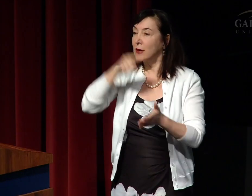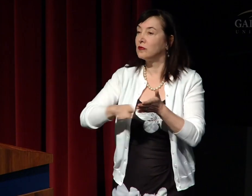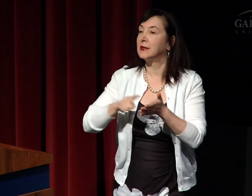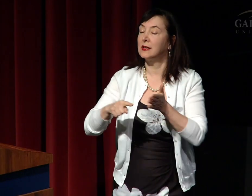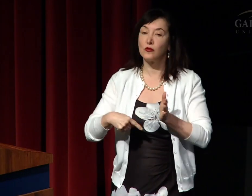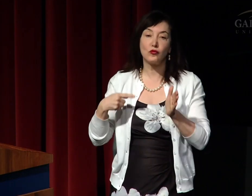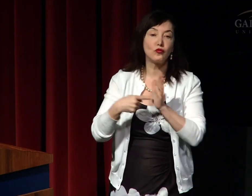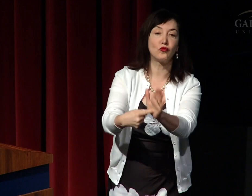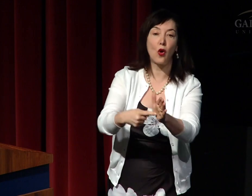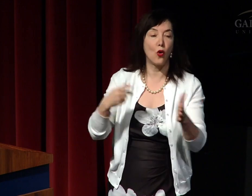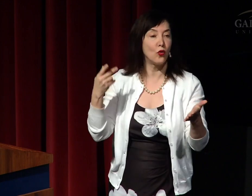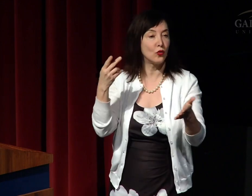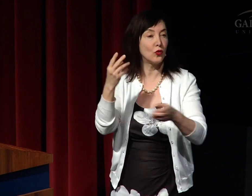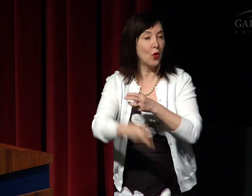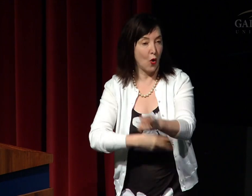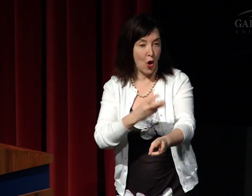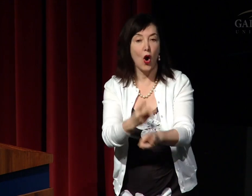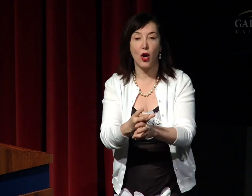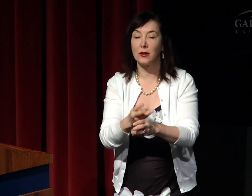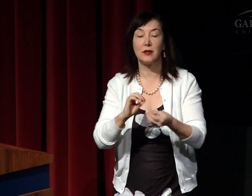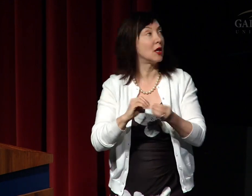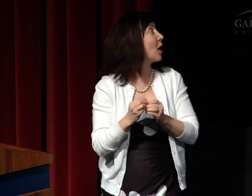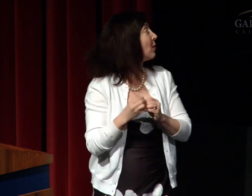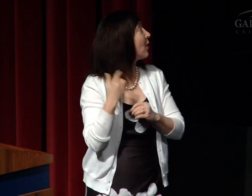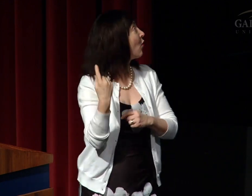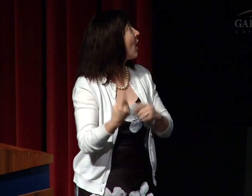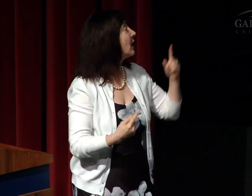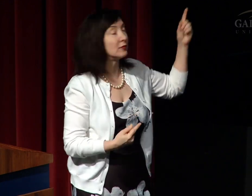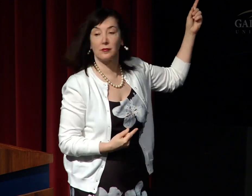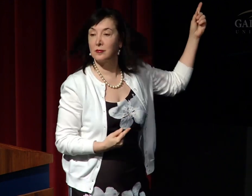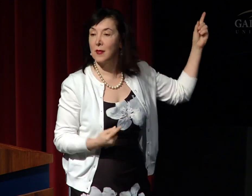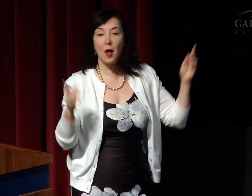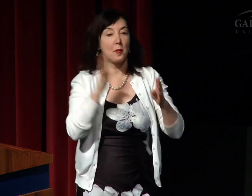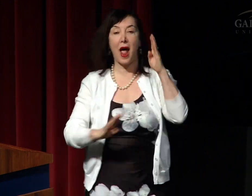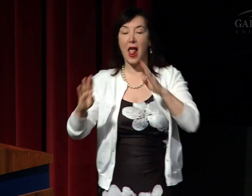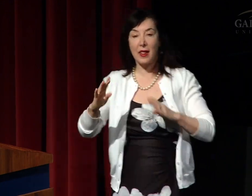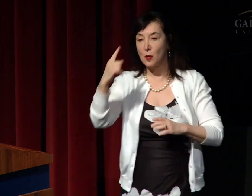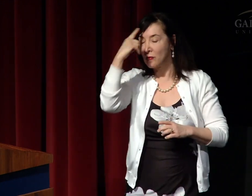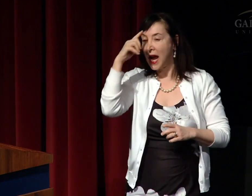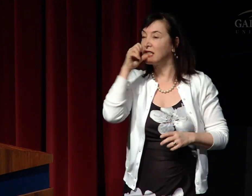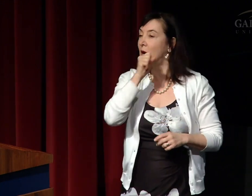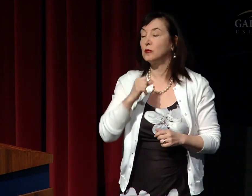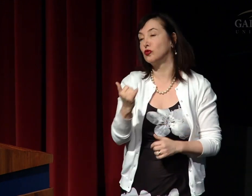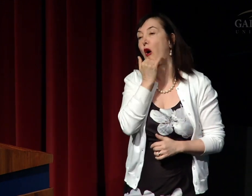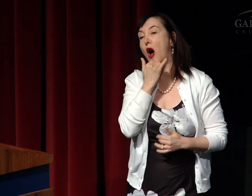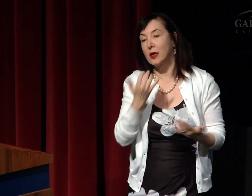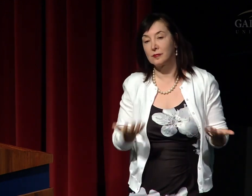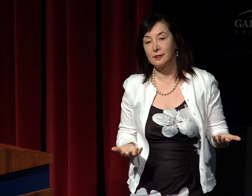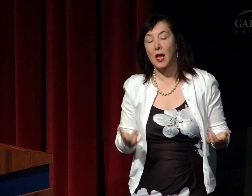what our research has to show the world. One, that our biological brain assumptions are wrong,